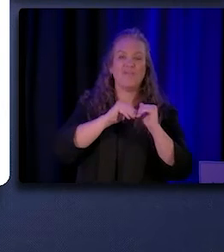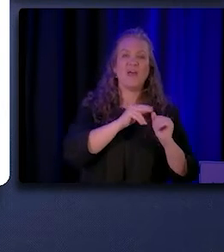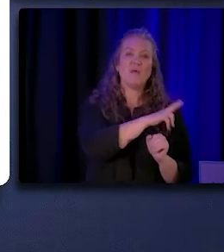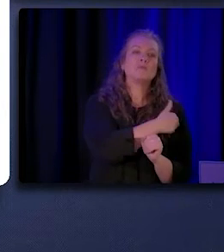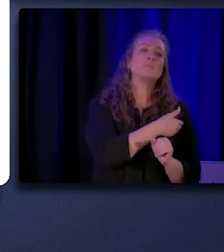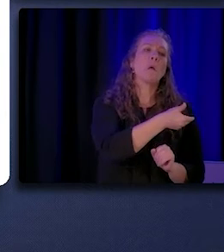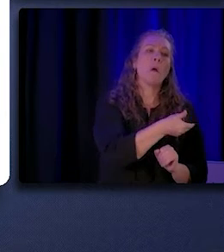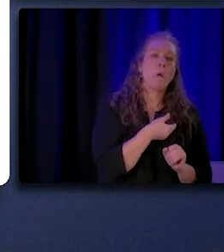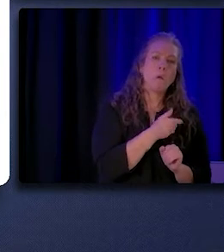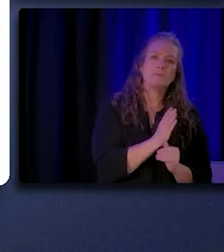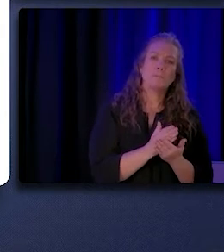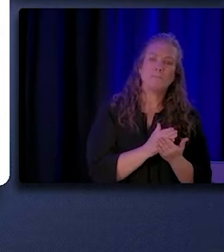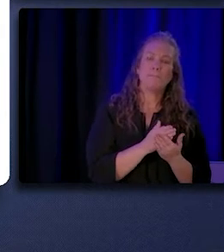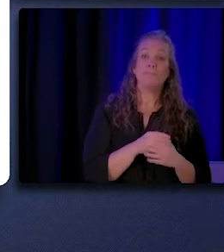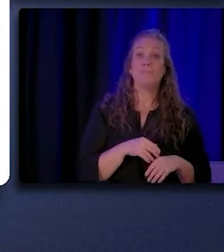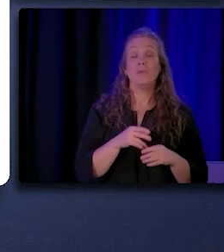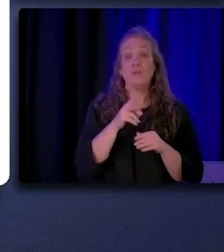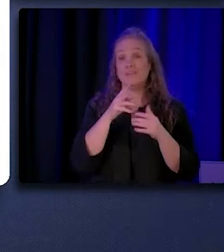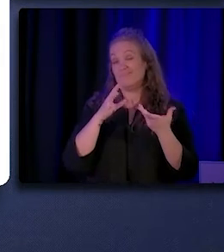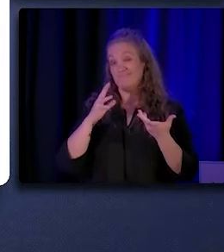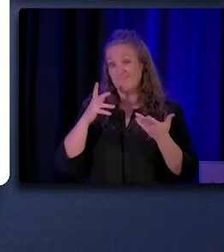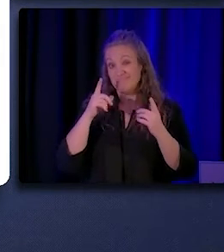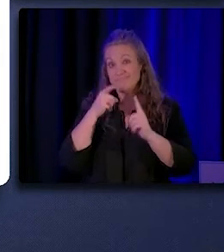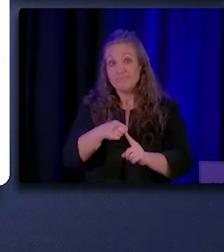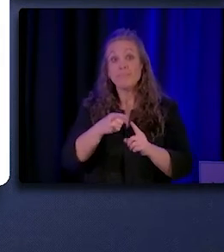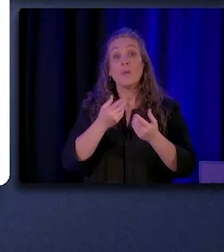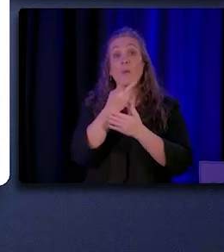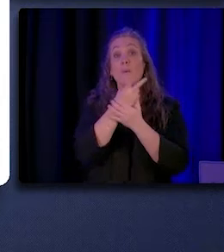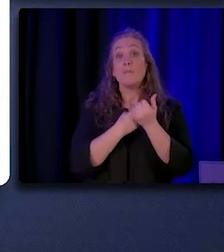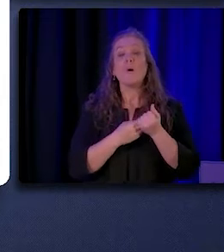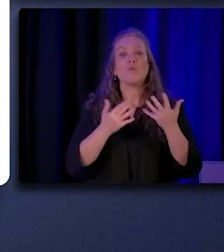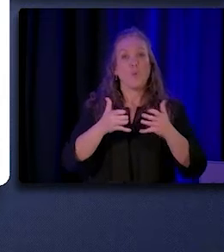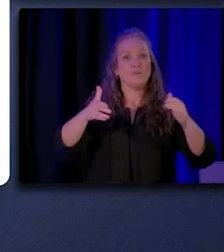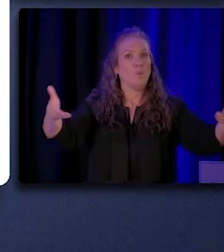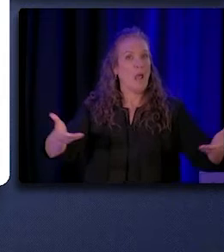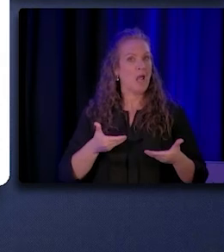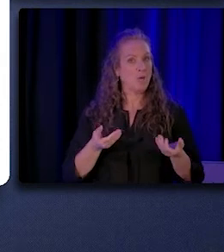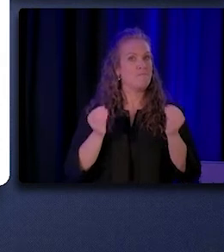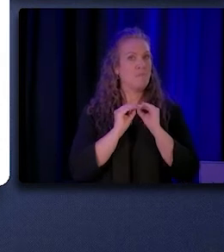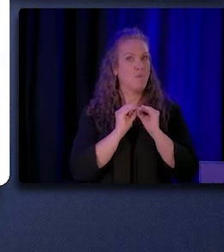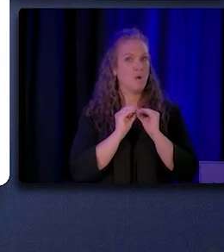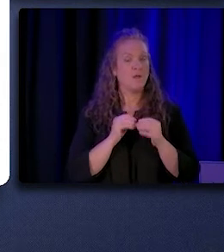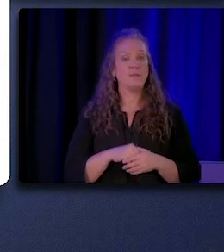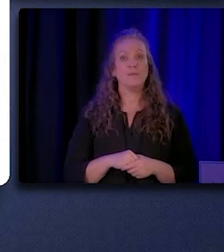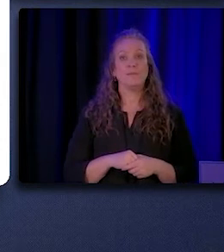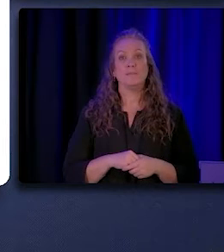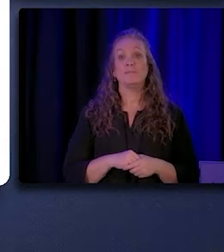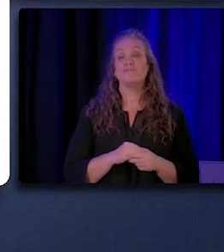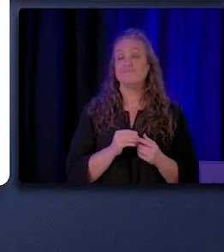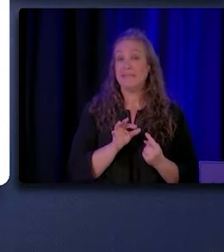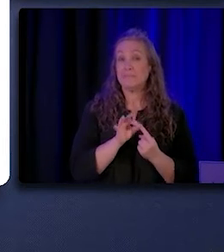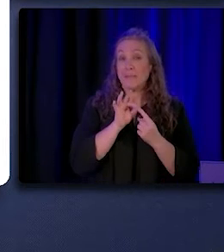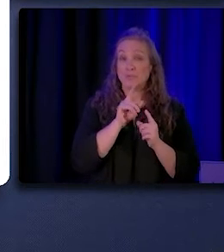Additionally, both hospitals and clinics wanted to hire more CHW/Ps. This was especially true of hospitals